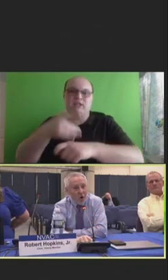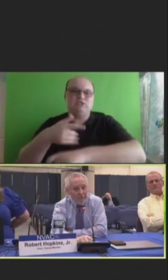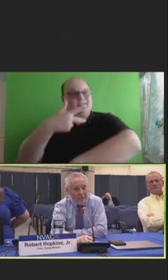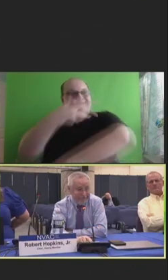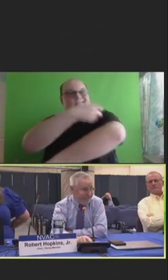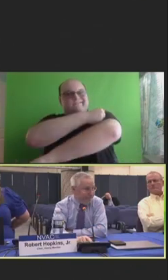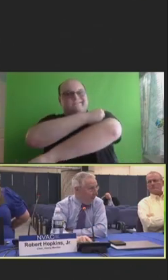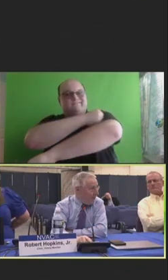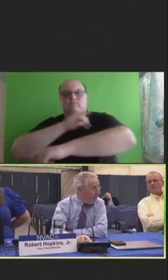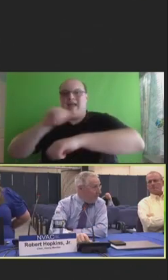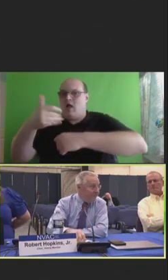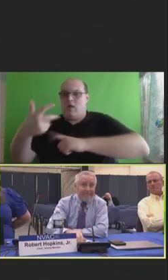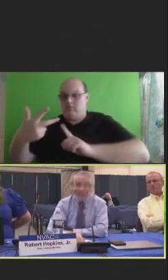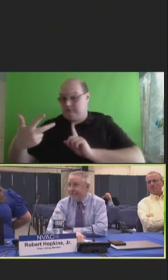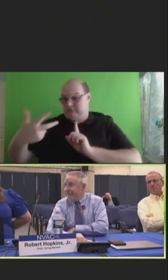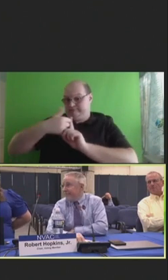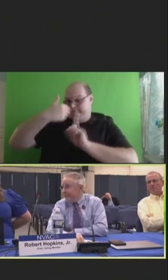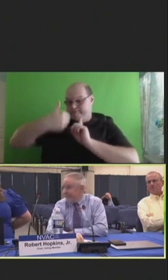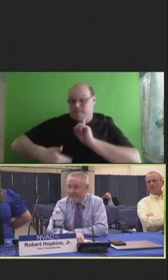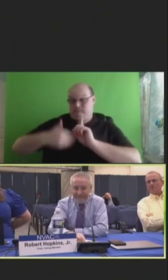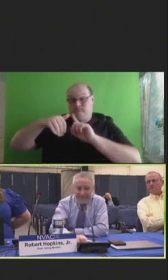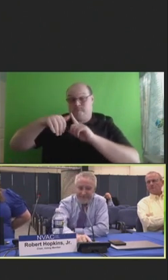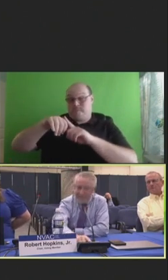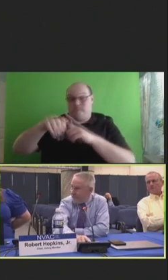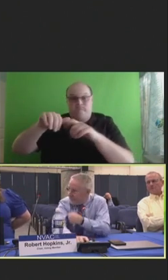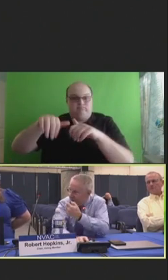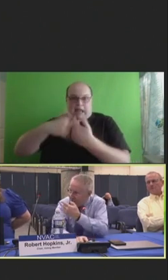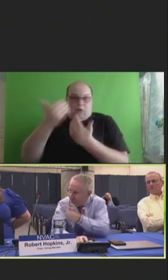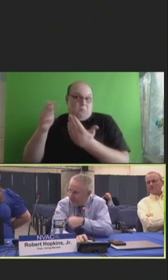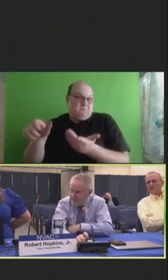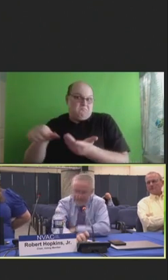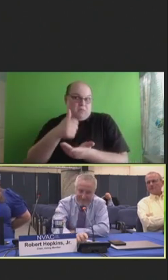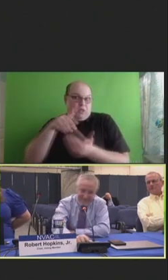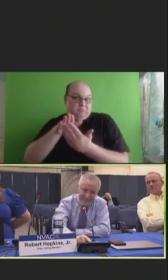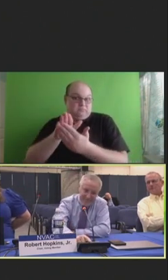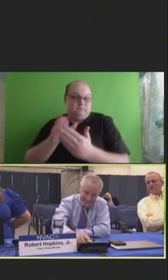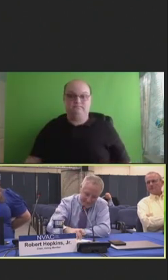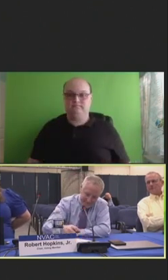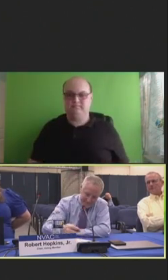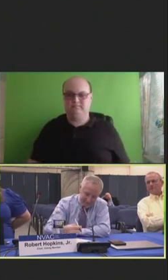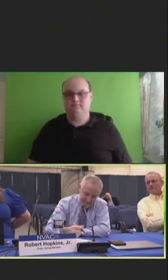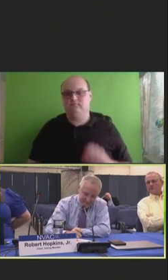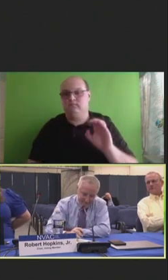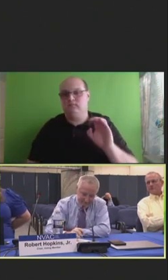Robert Swanson: Yeah. Robert Hopkins, Jr.: Please, Kris. Kristen Ehresmann: Kris Ehresmann. Yeah.